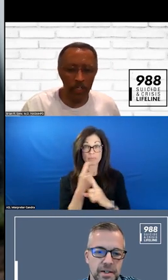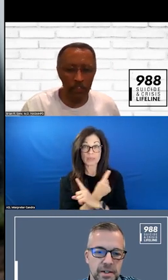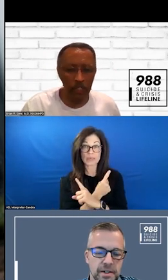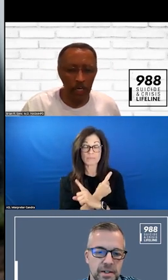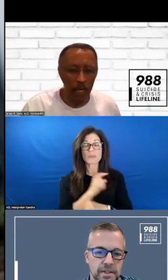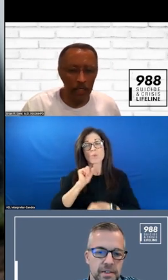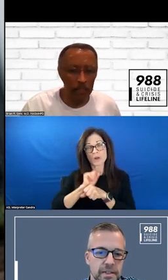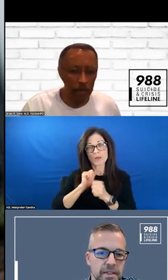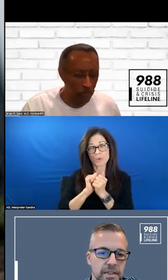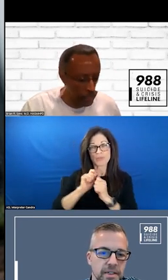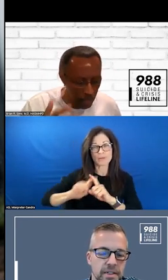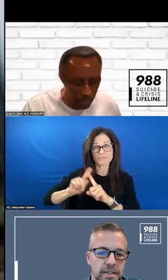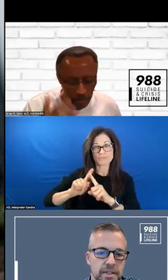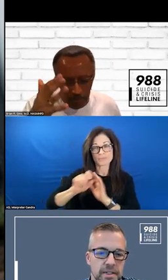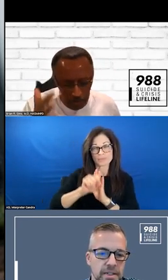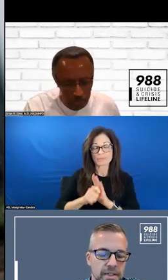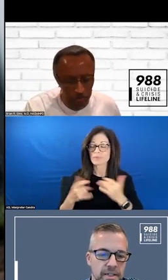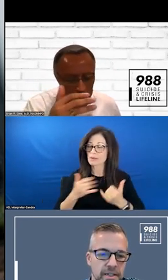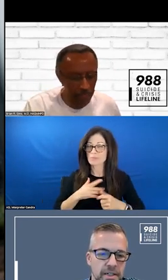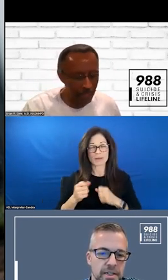THE STATES. IT IS MY HONOR TO INTRODUCE